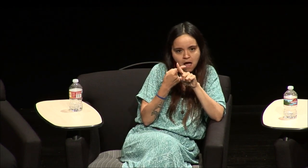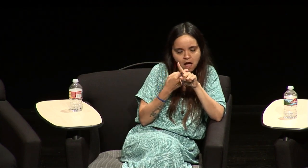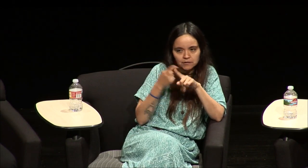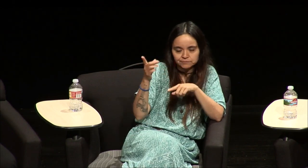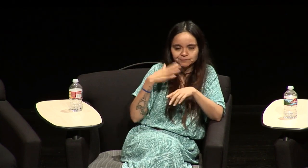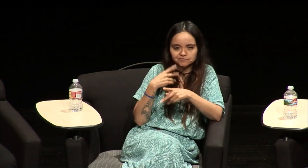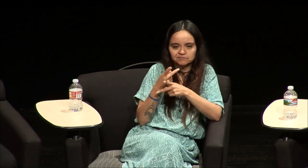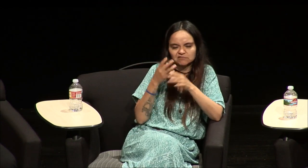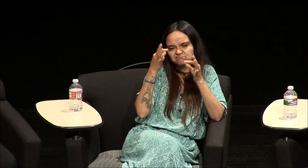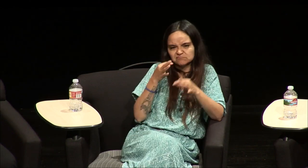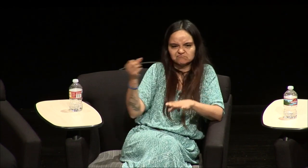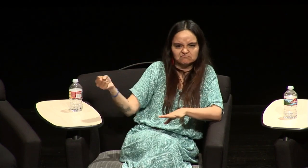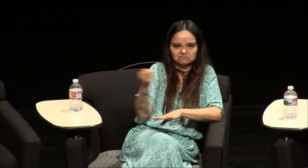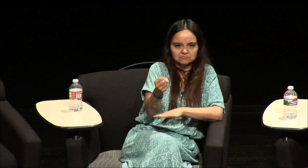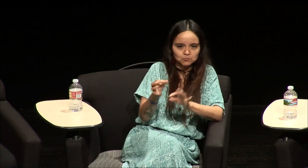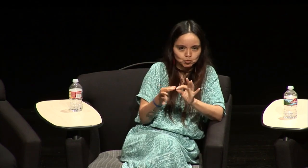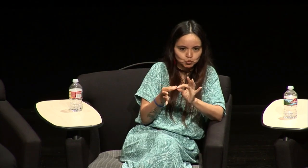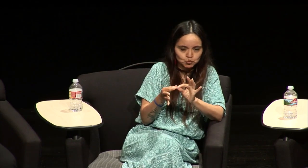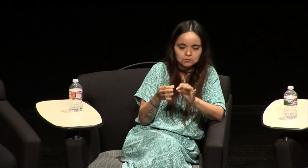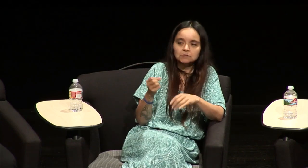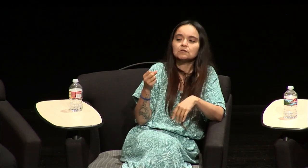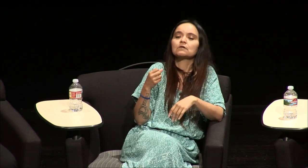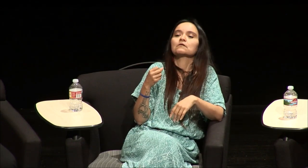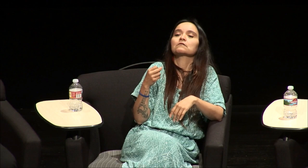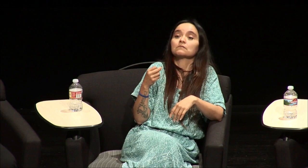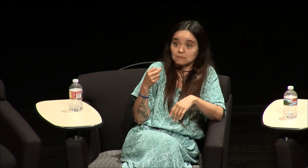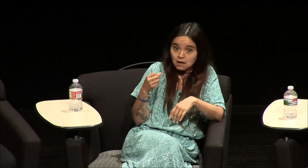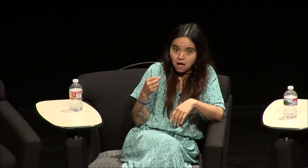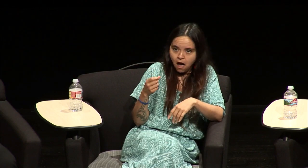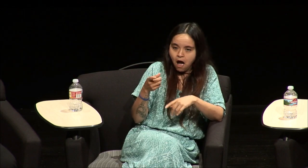frustrating it is and so after a month my supervisor decided to hire an